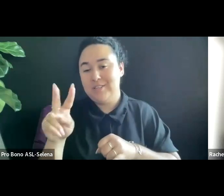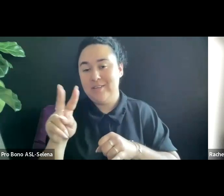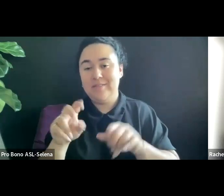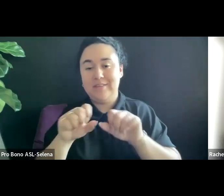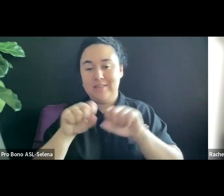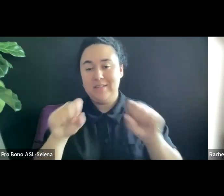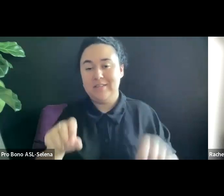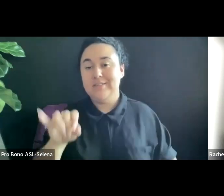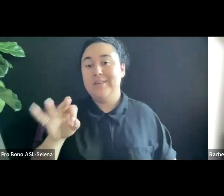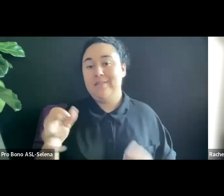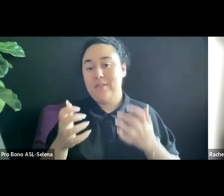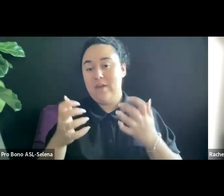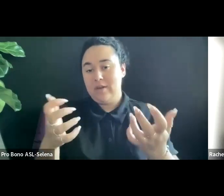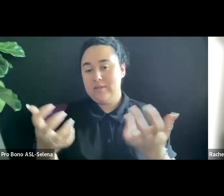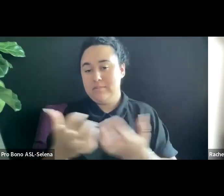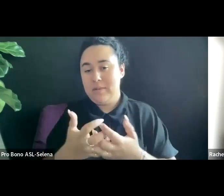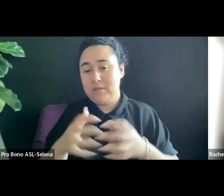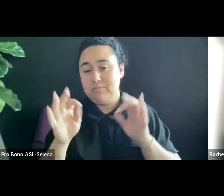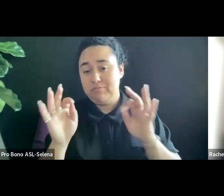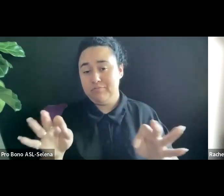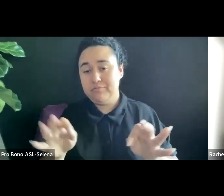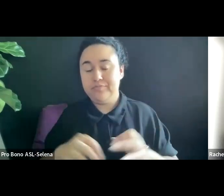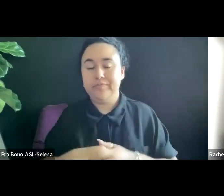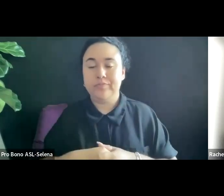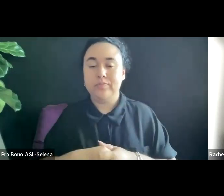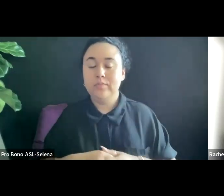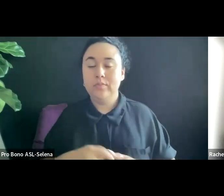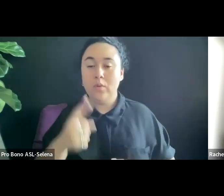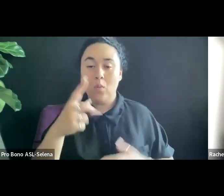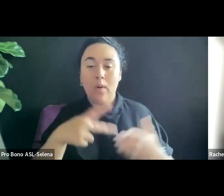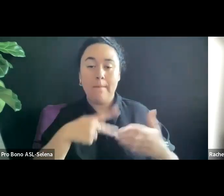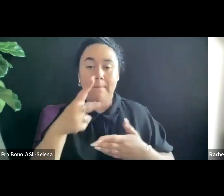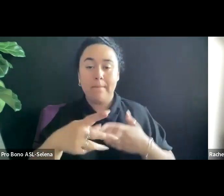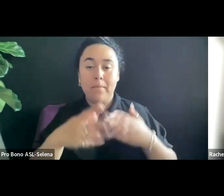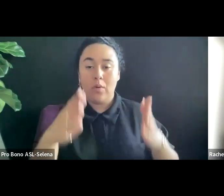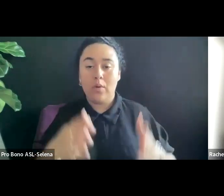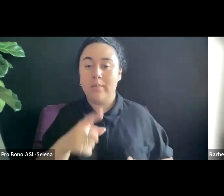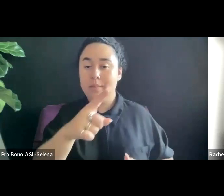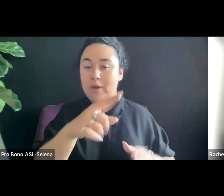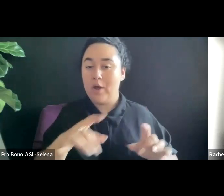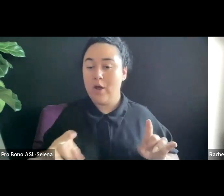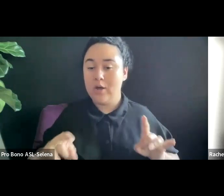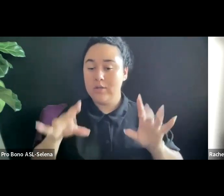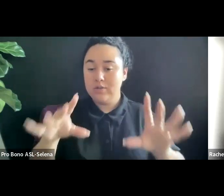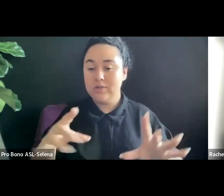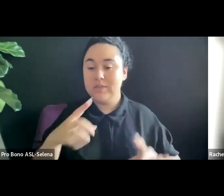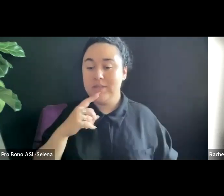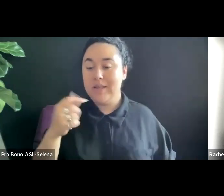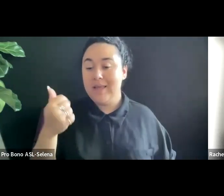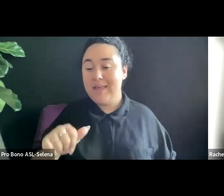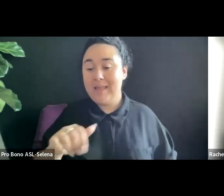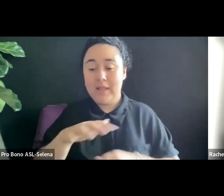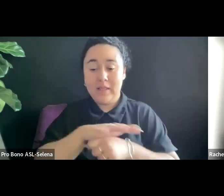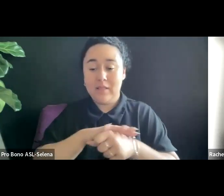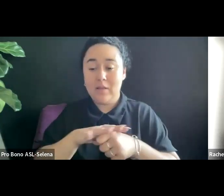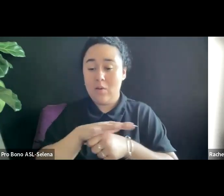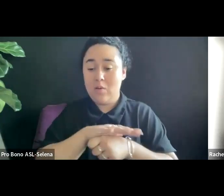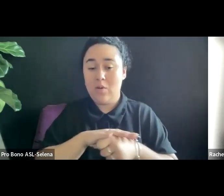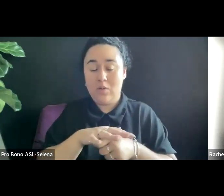THE RIGHT MATCH. ONE PROGRAMMER I SPOKE TO IN AUSTRALIA SAID THAT ANY LOCAL DOMESTIC BROADCAST IS A LAUNCHING POINT